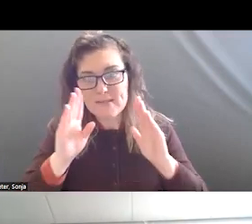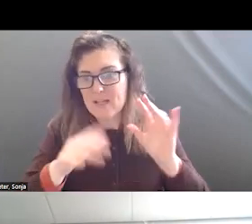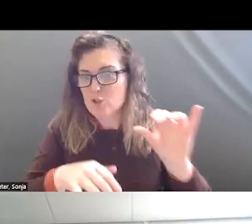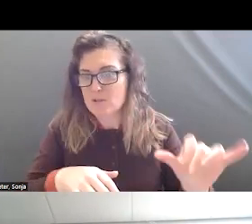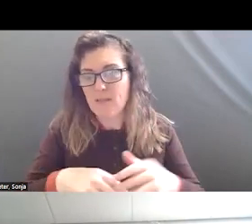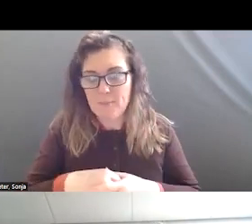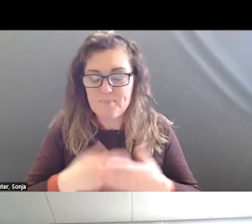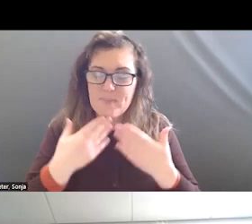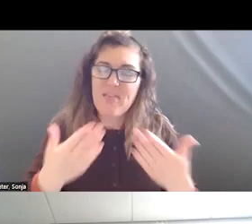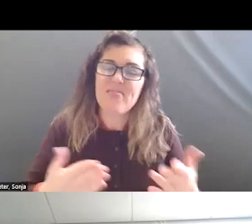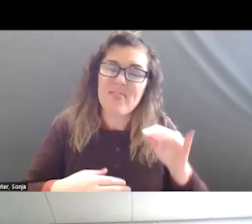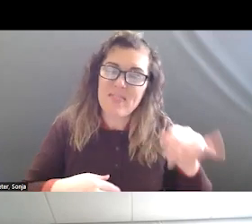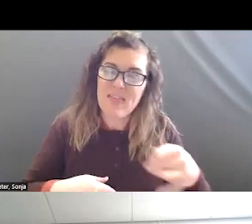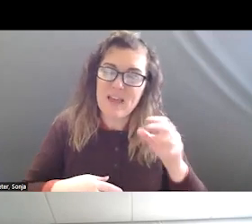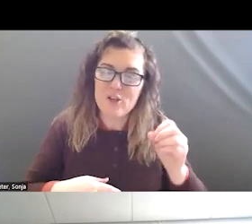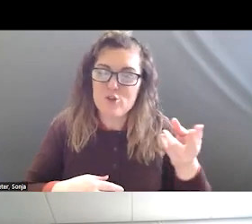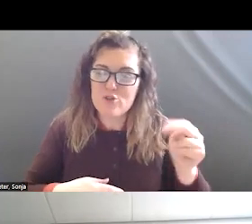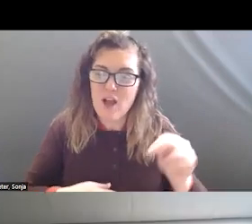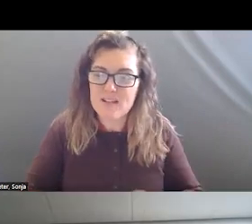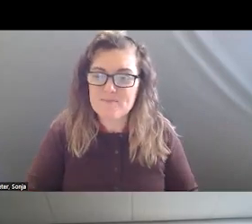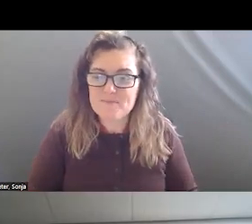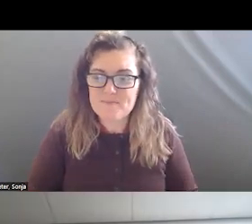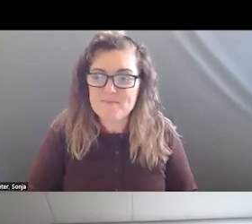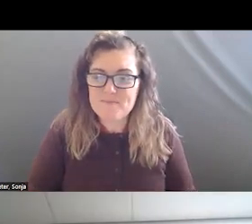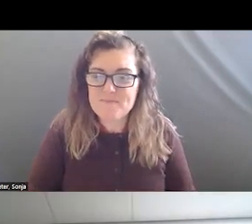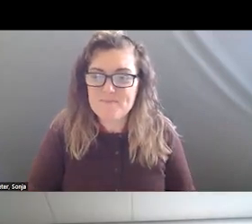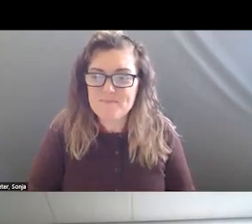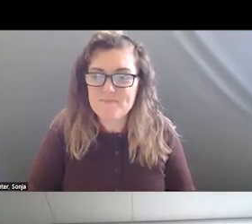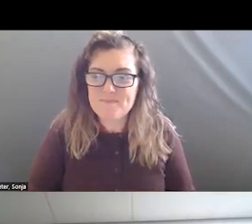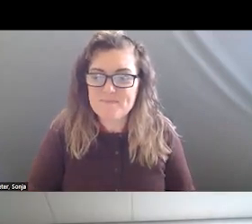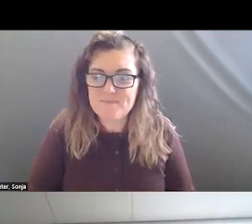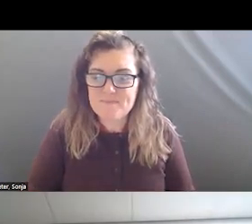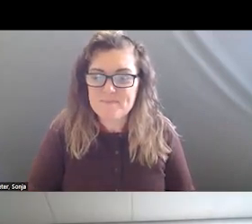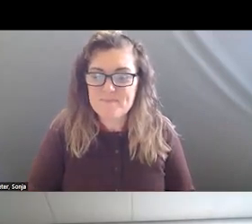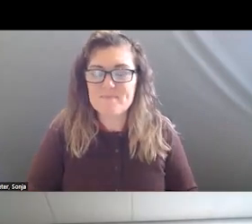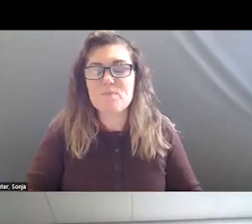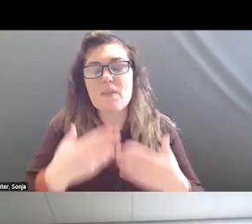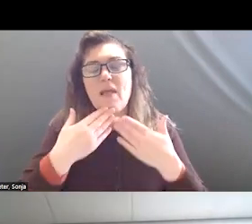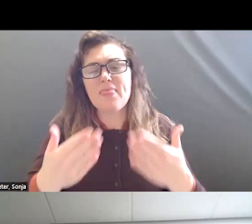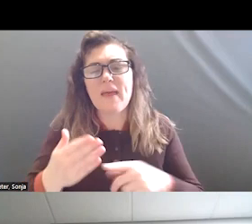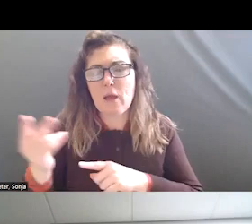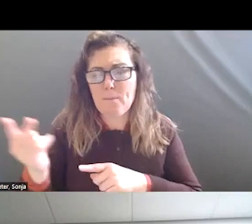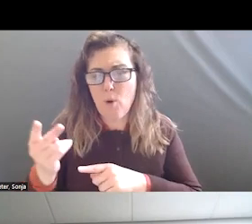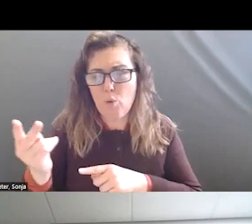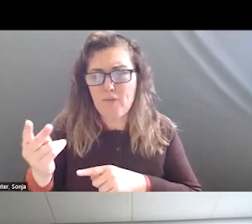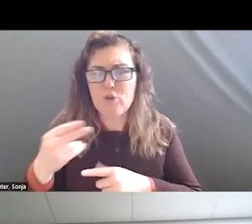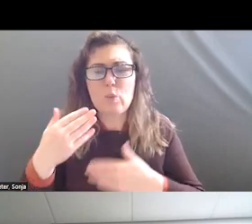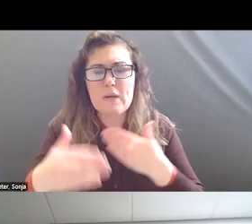: THANK YOU RICHARD AND JOHN. I AM GOING TO KEEP US MOVING FORWARD PROPOSE IF YOU